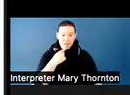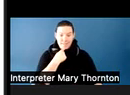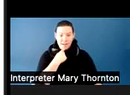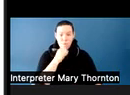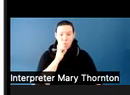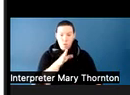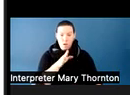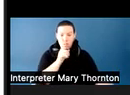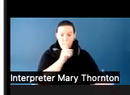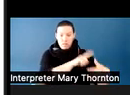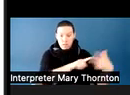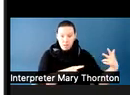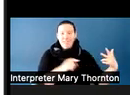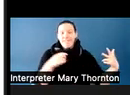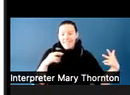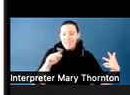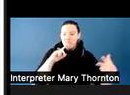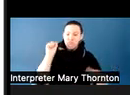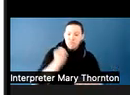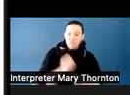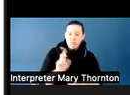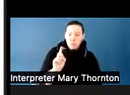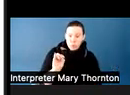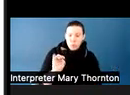So people both know what to expect and know that they can trust us.